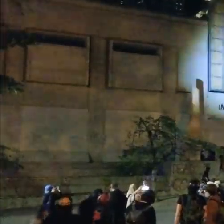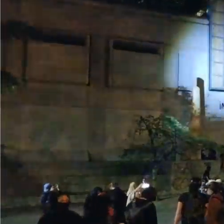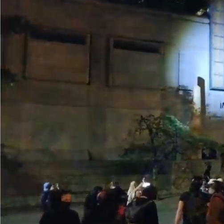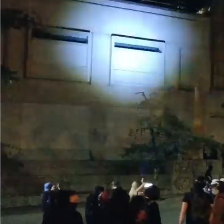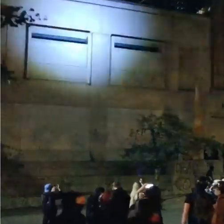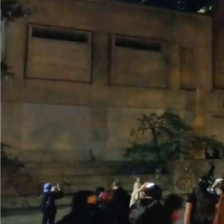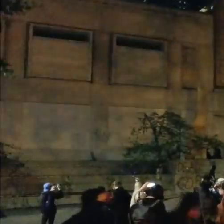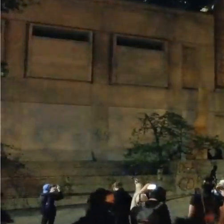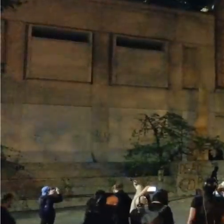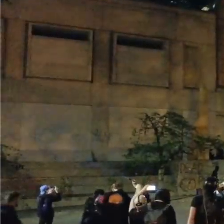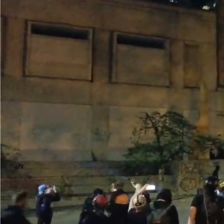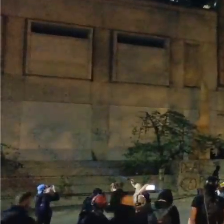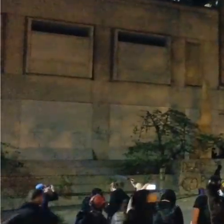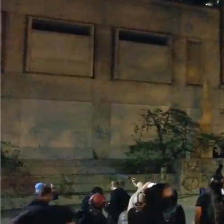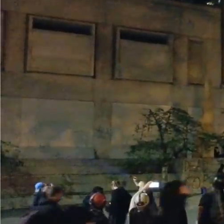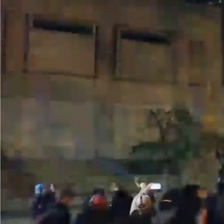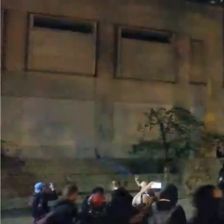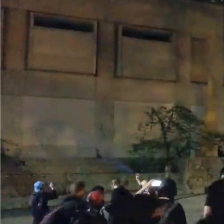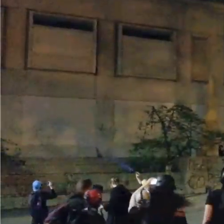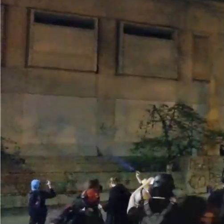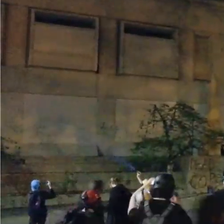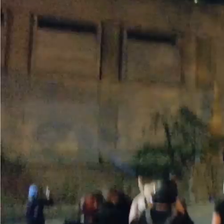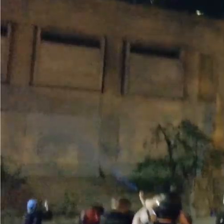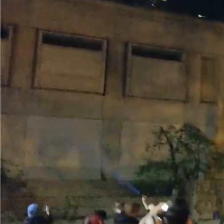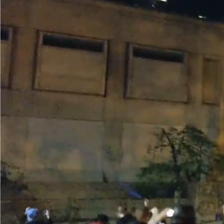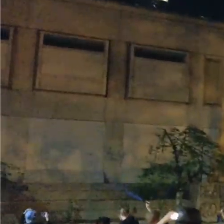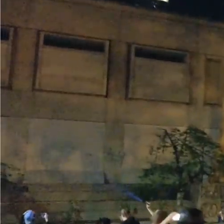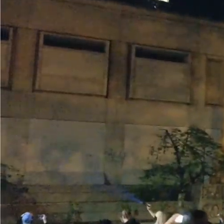See, it's a fairly large crowd here.